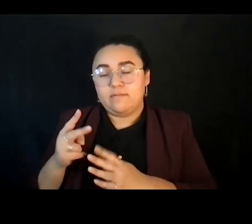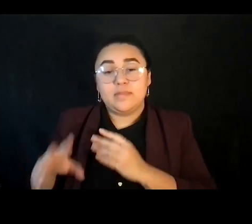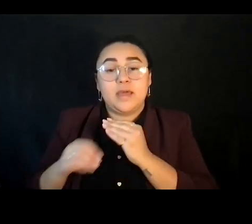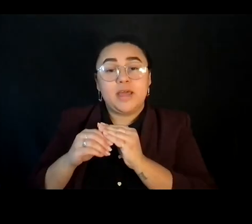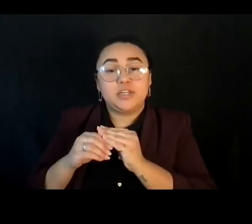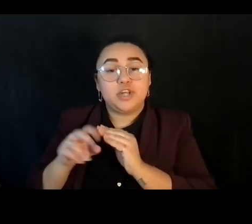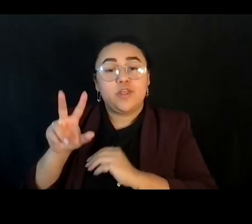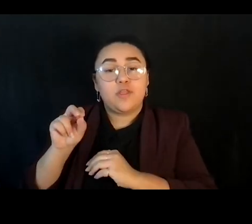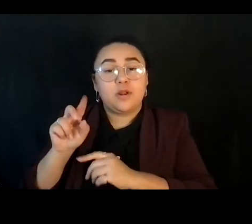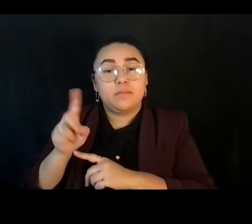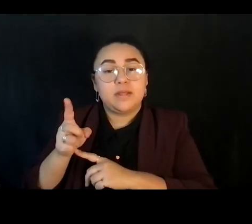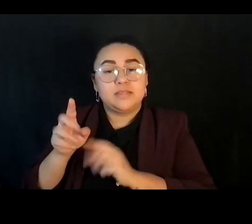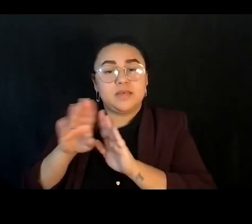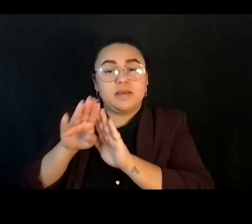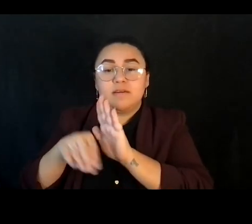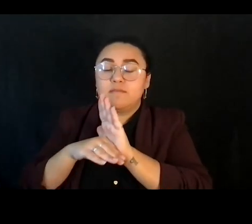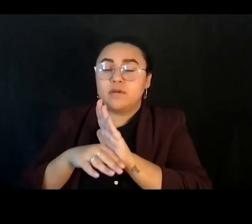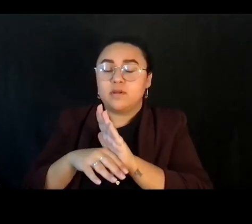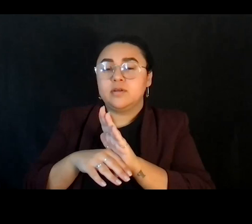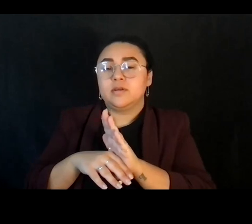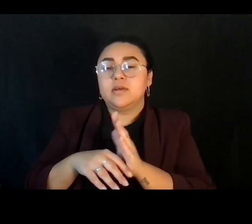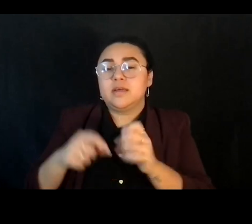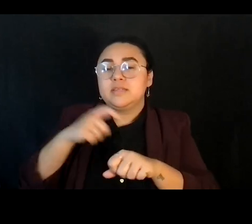will include some space for you all to interact.